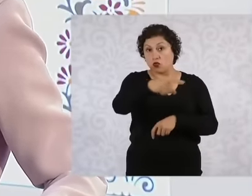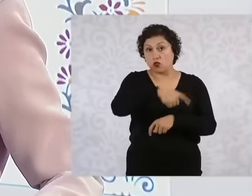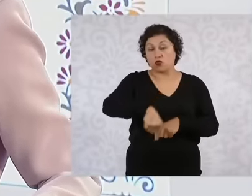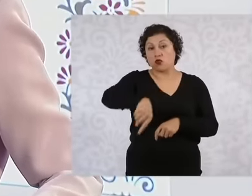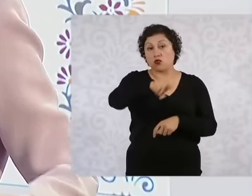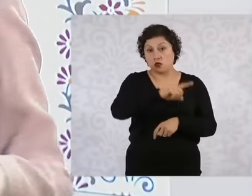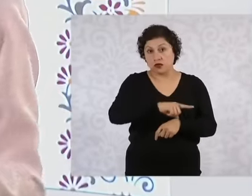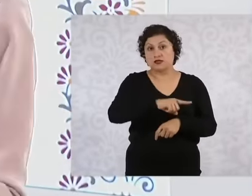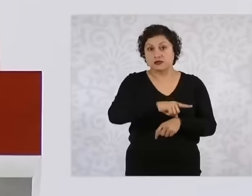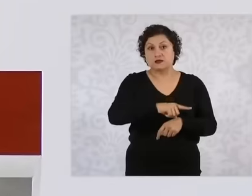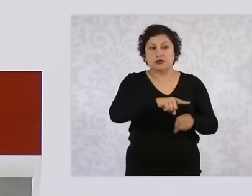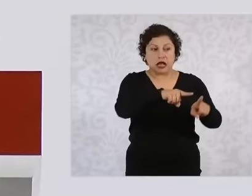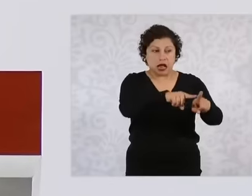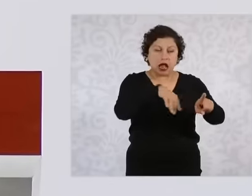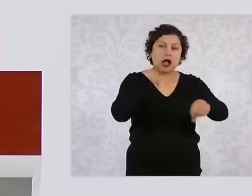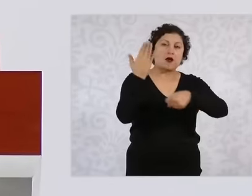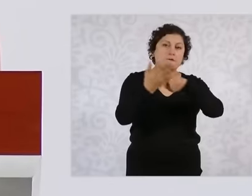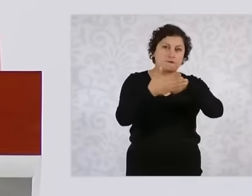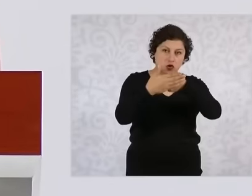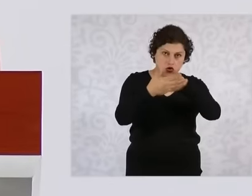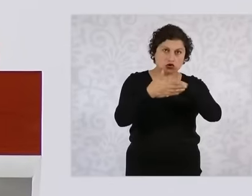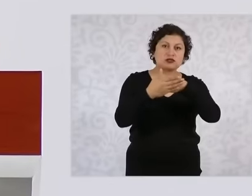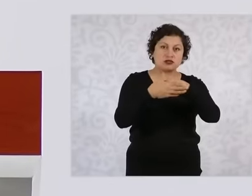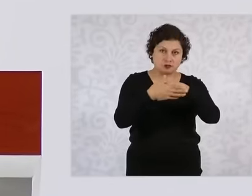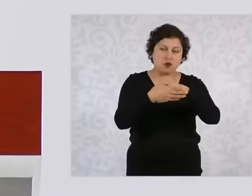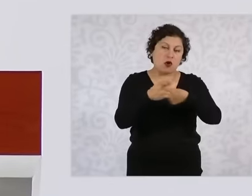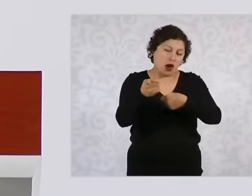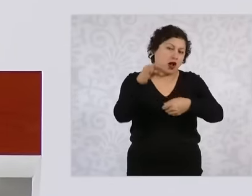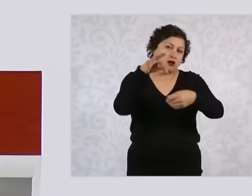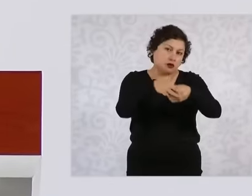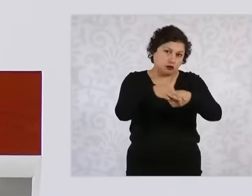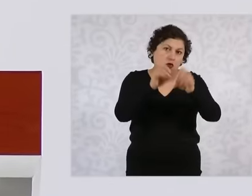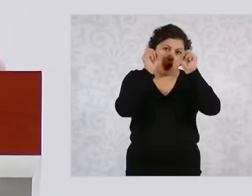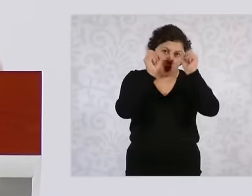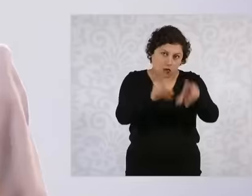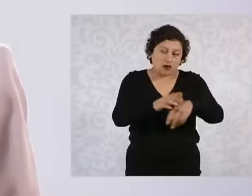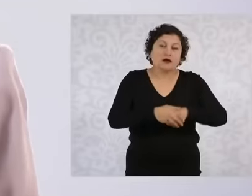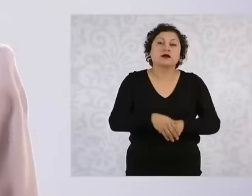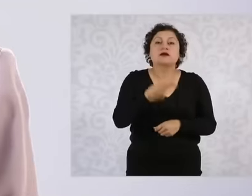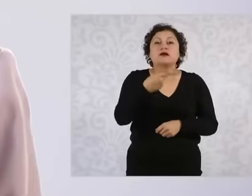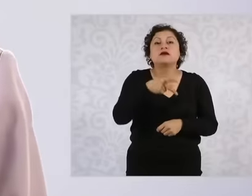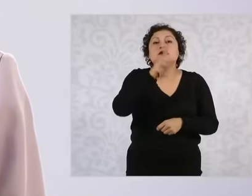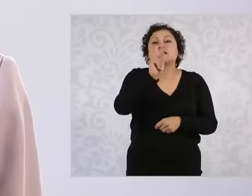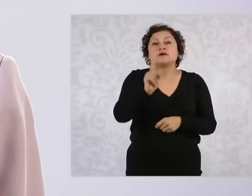elected but all the workers in the judicial branch, there is no support for them.